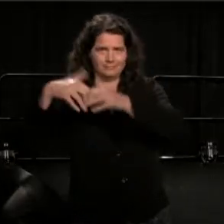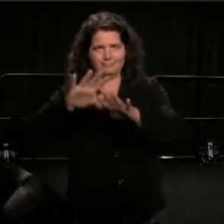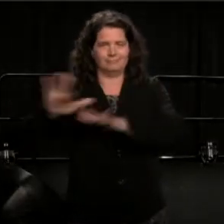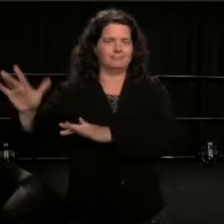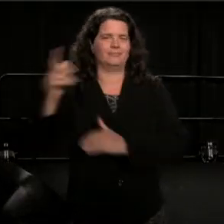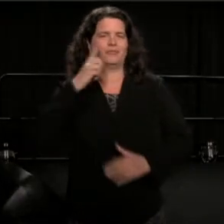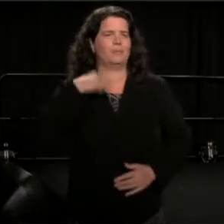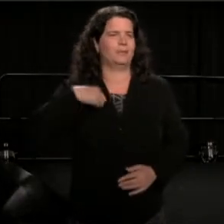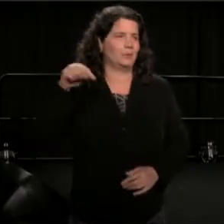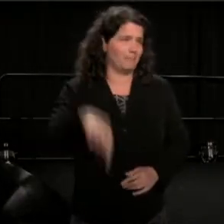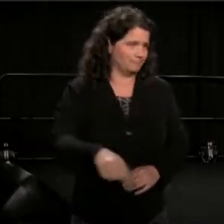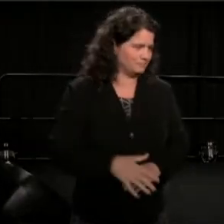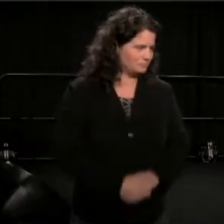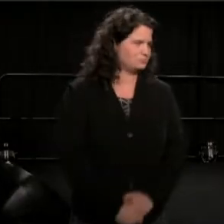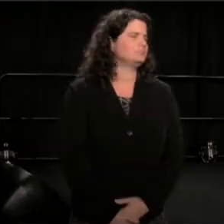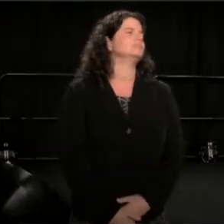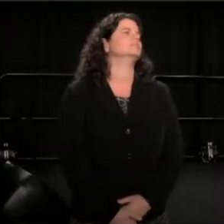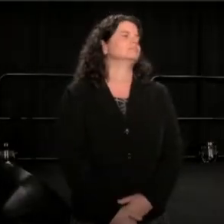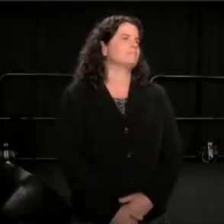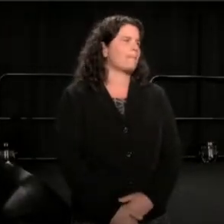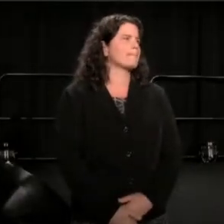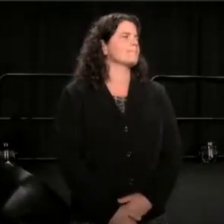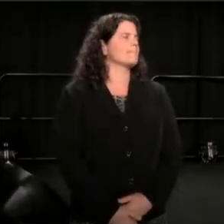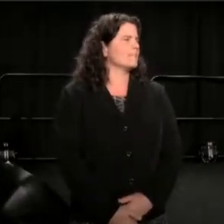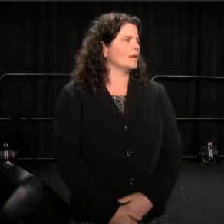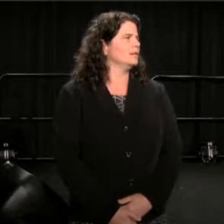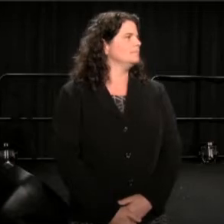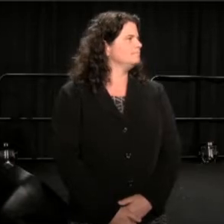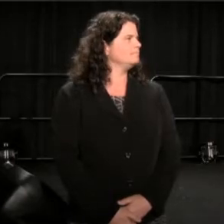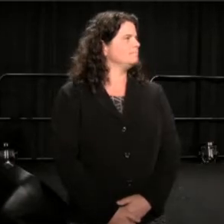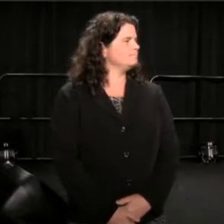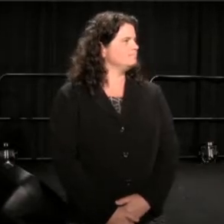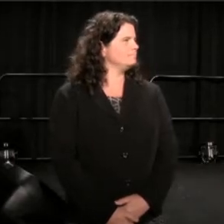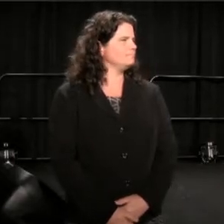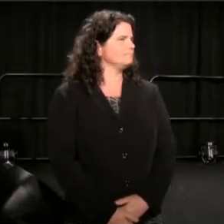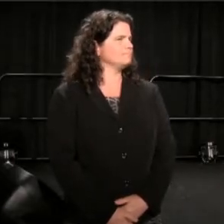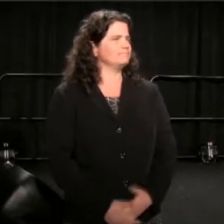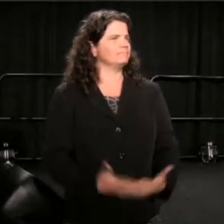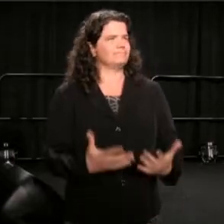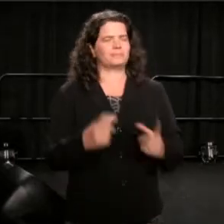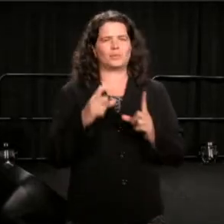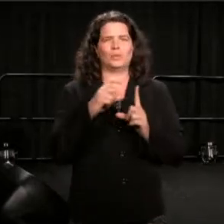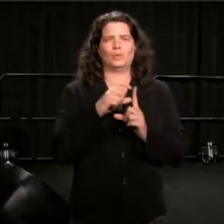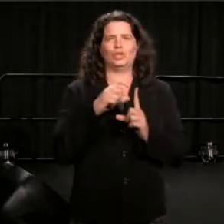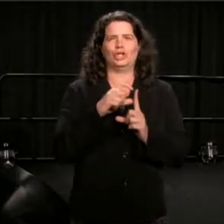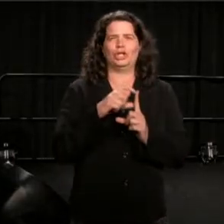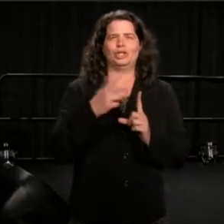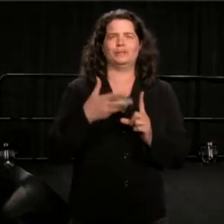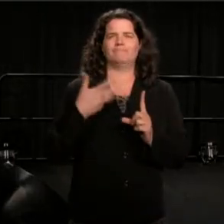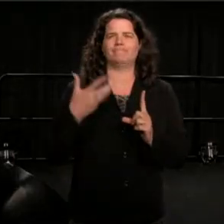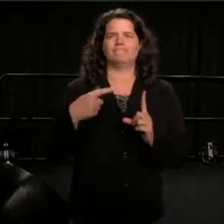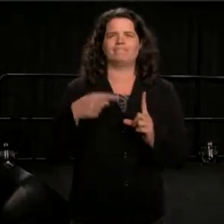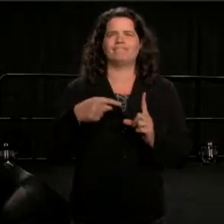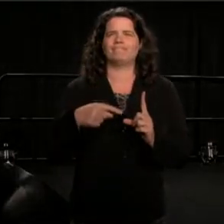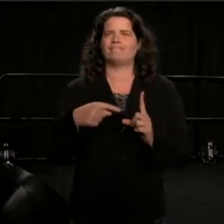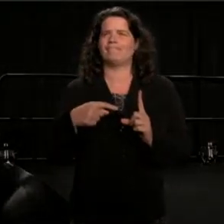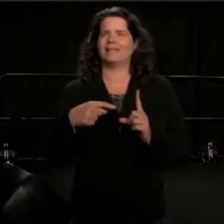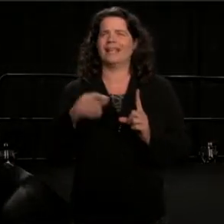It is-- I don't have a word for it. I don't want to say intimidating.